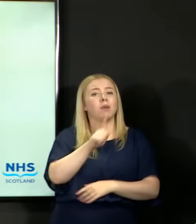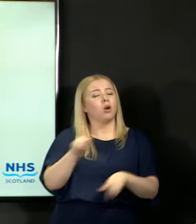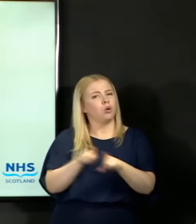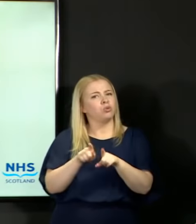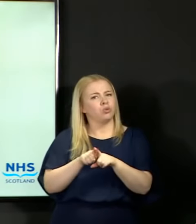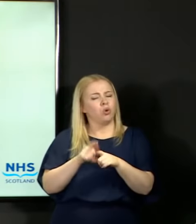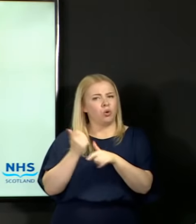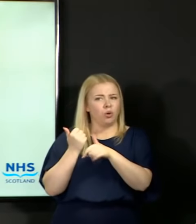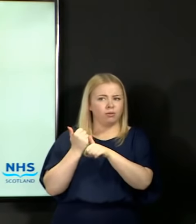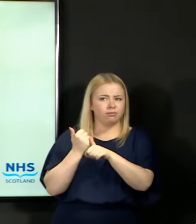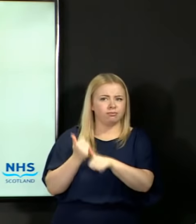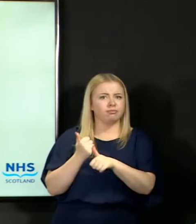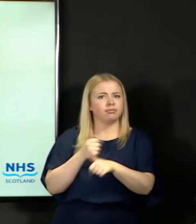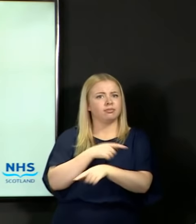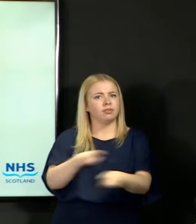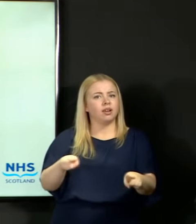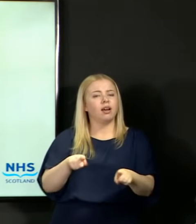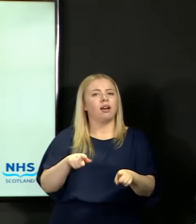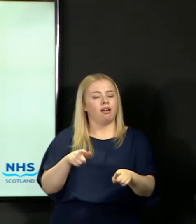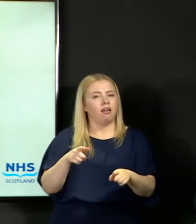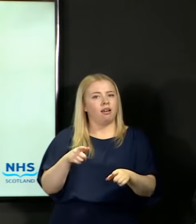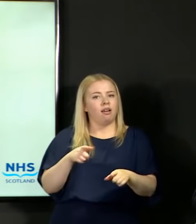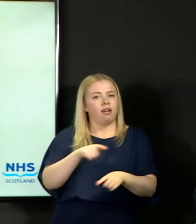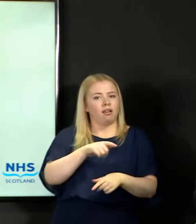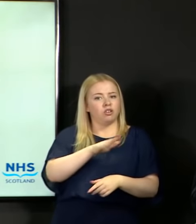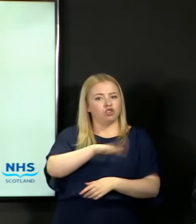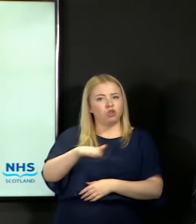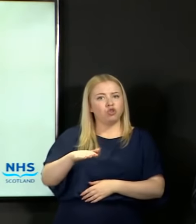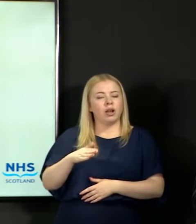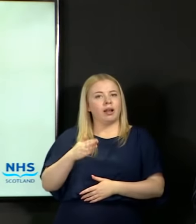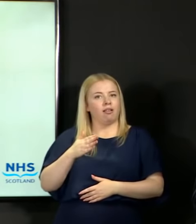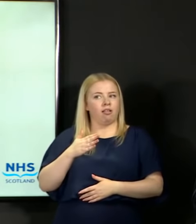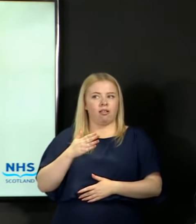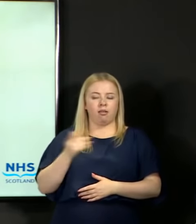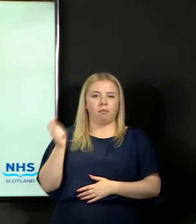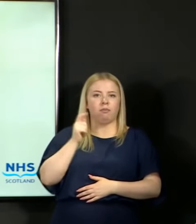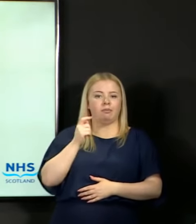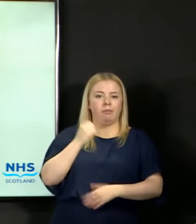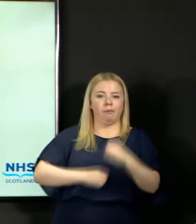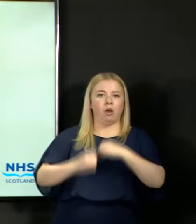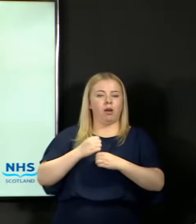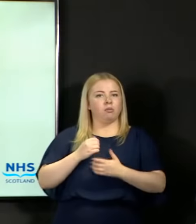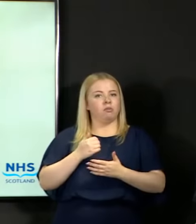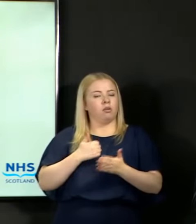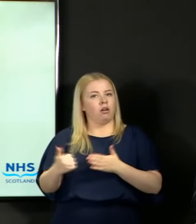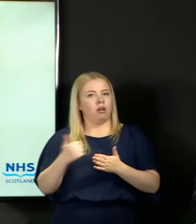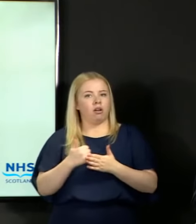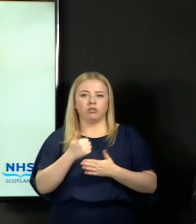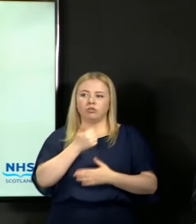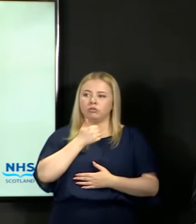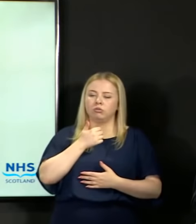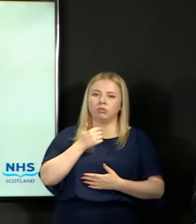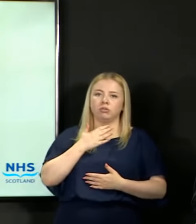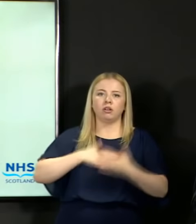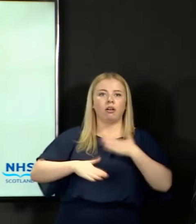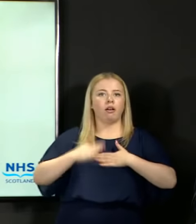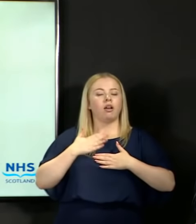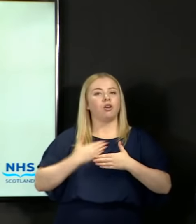settled into what will be a very changed and different educational environment. But they were absolutely motivated to do exactly that.